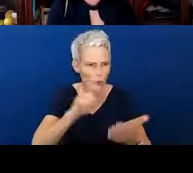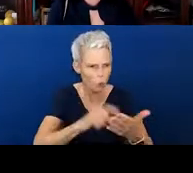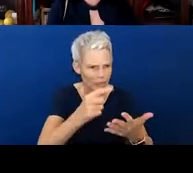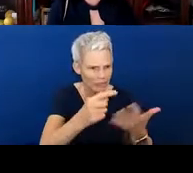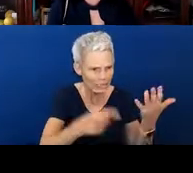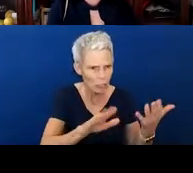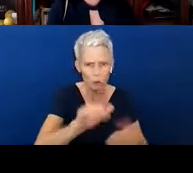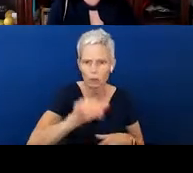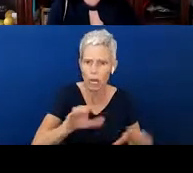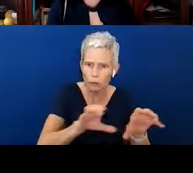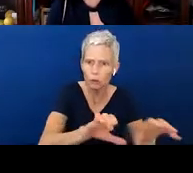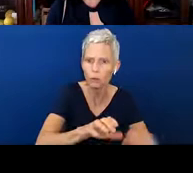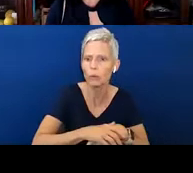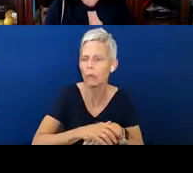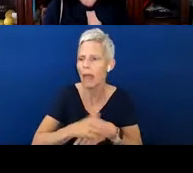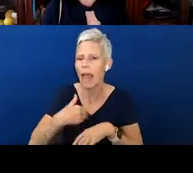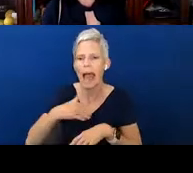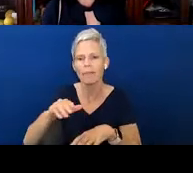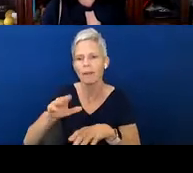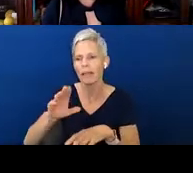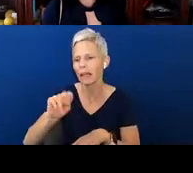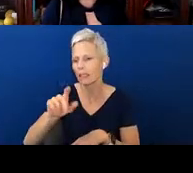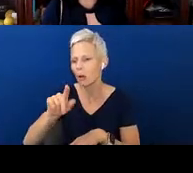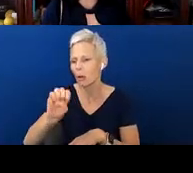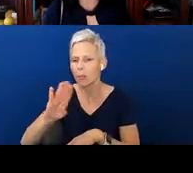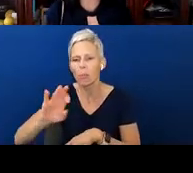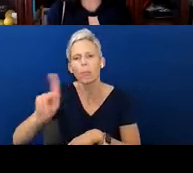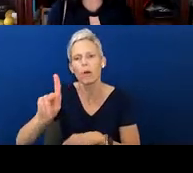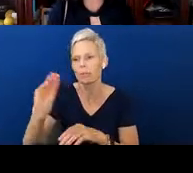get a notebook going. Whatever works for you. And then the last thing I want you